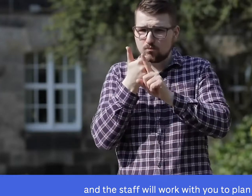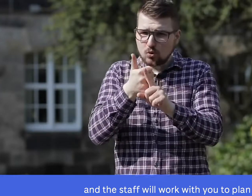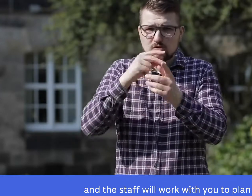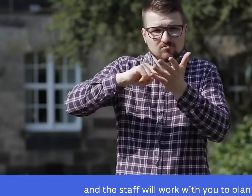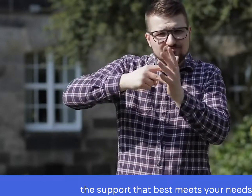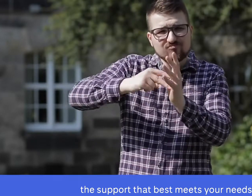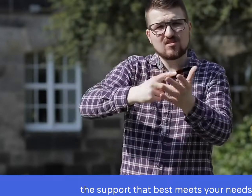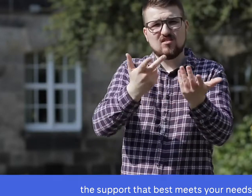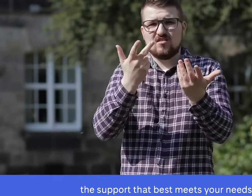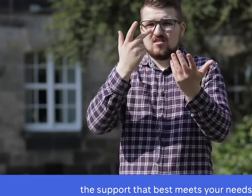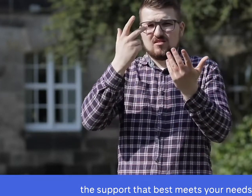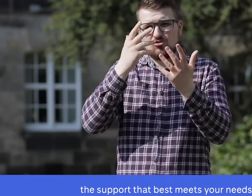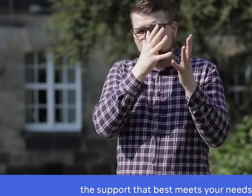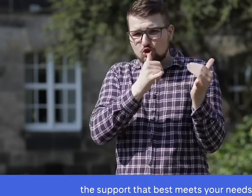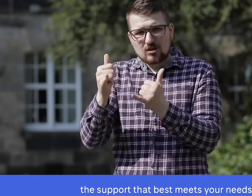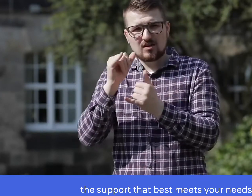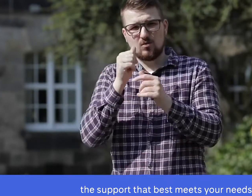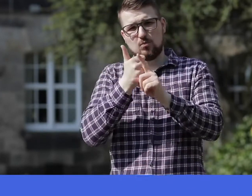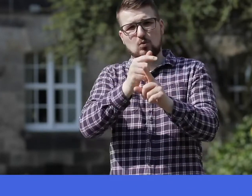the support that best meets your needs